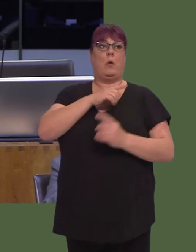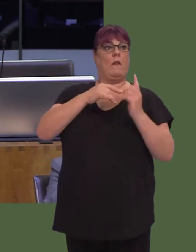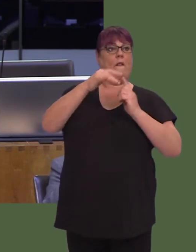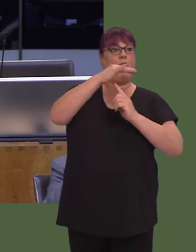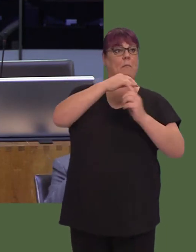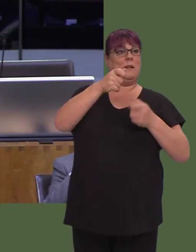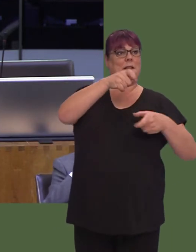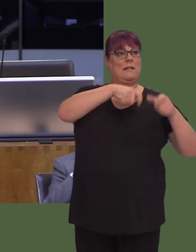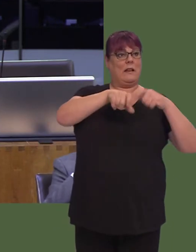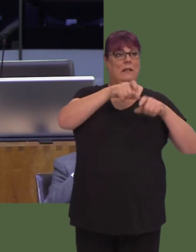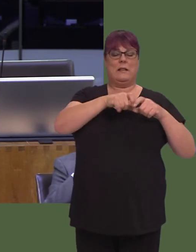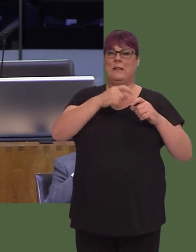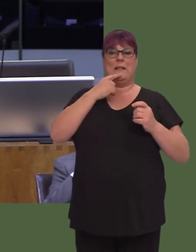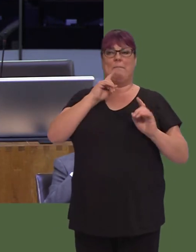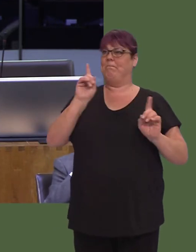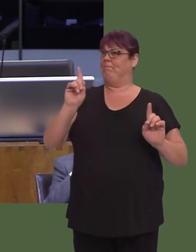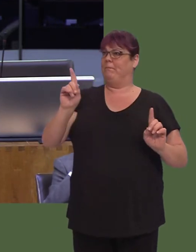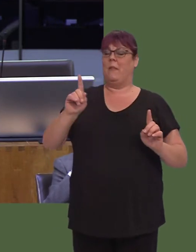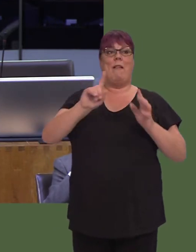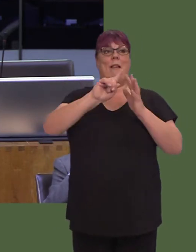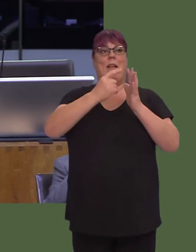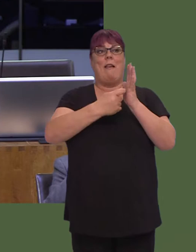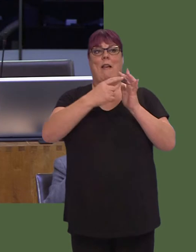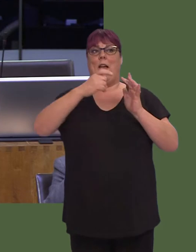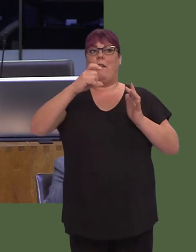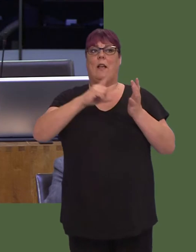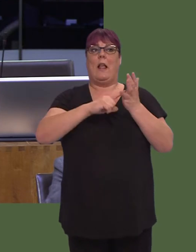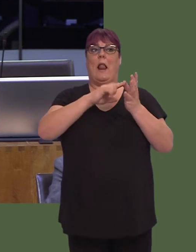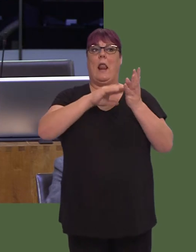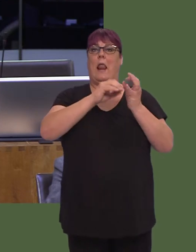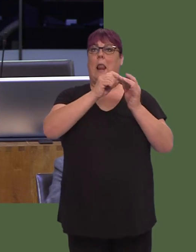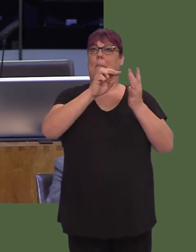For example, Eric Lambin of Stanford University said: